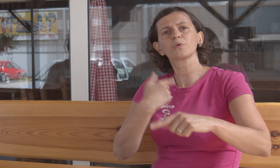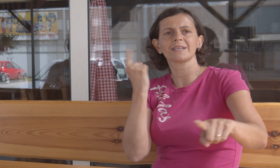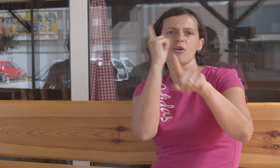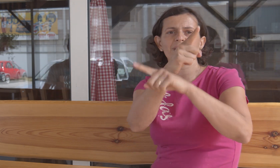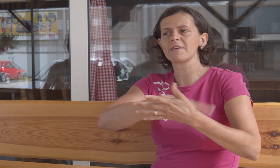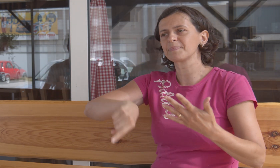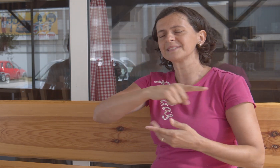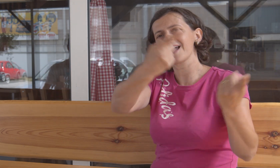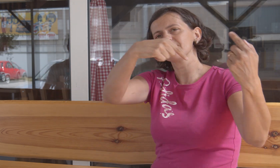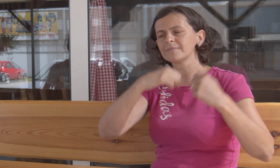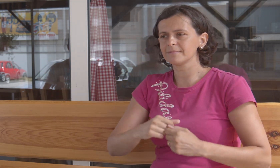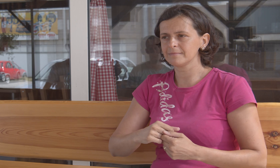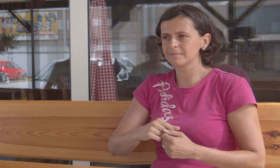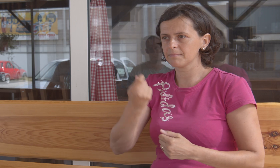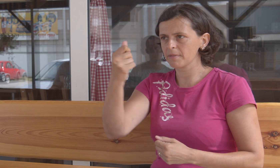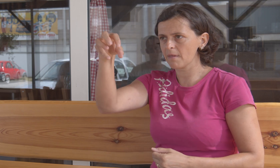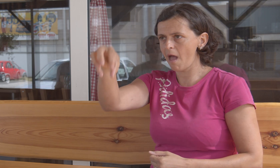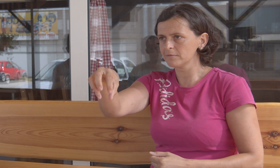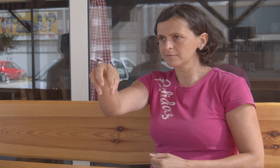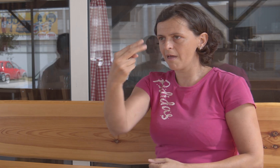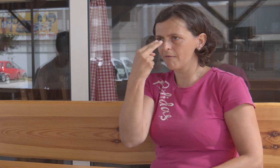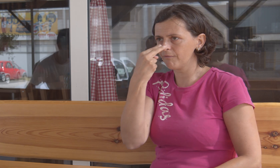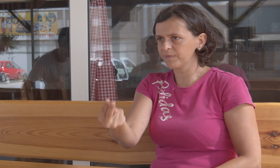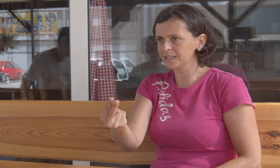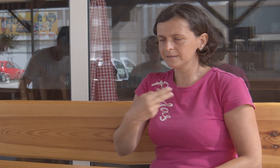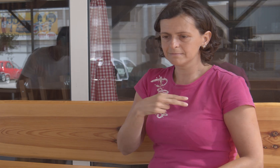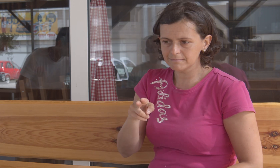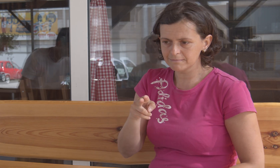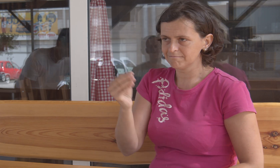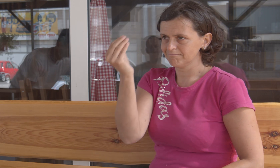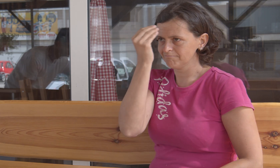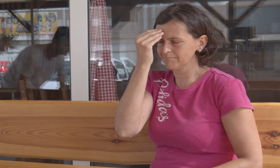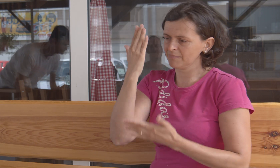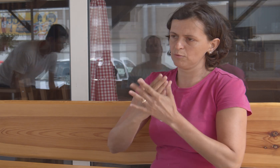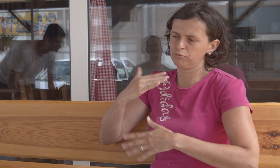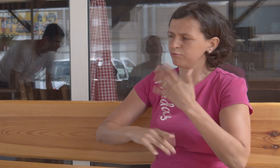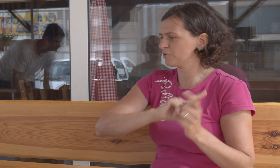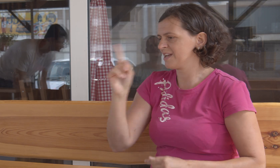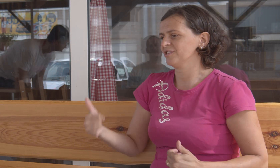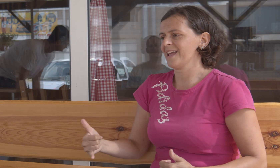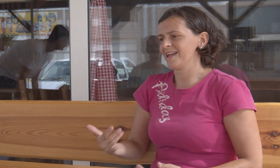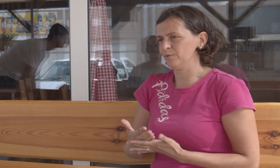I ordered a pizza and when it came to me, I noticed a sign, a price tag. So, I remembered that, and I was sure it would work.